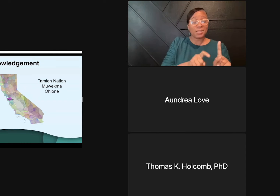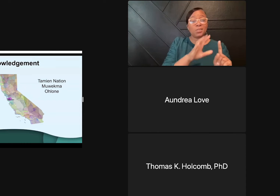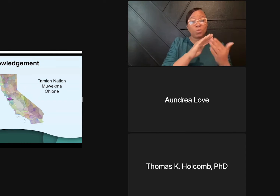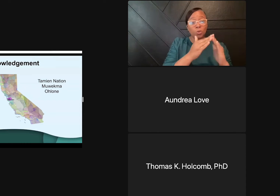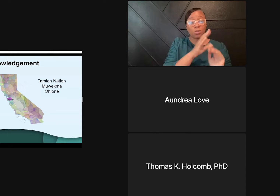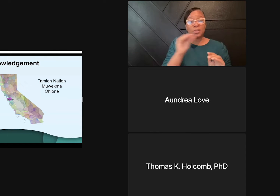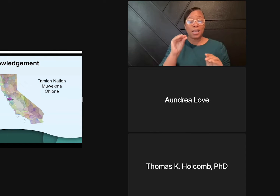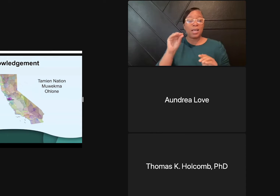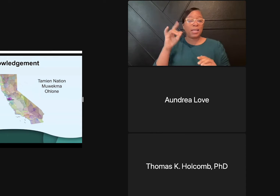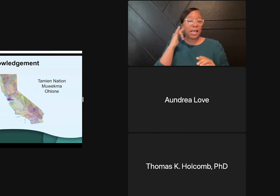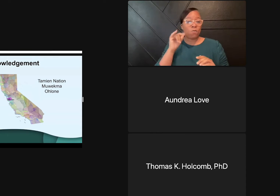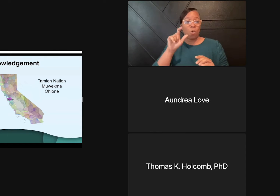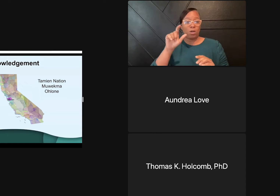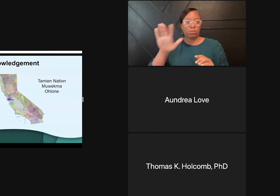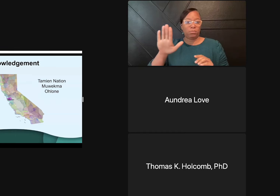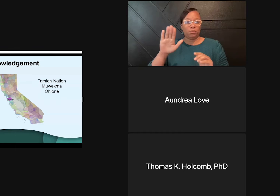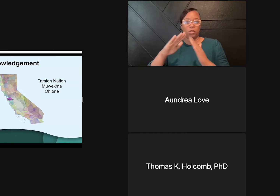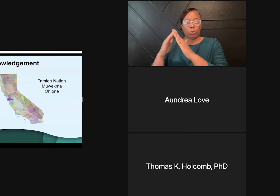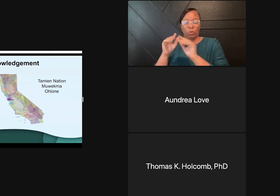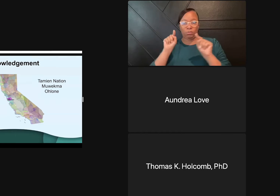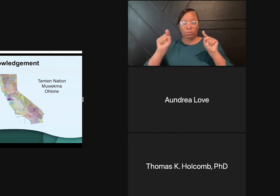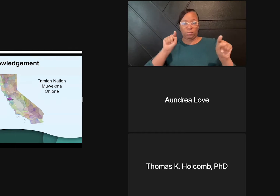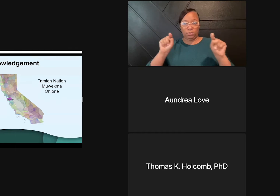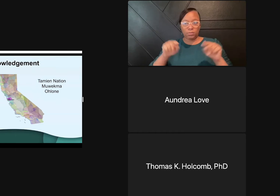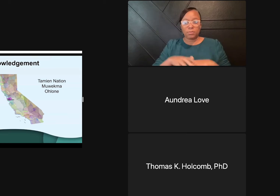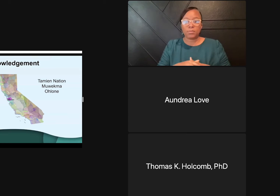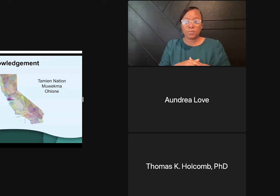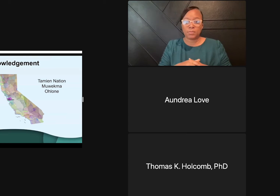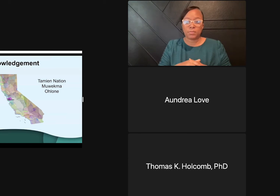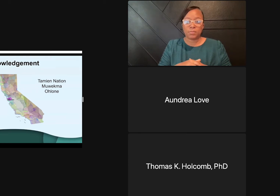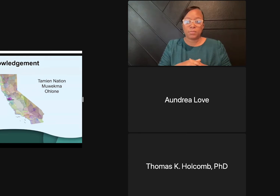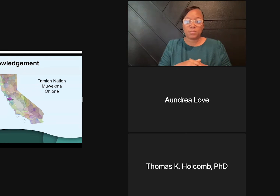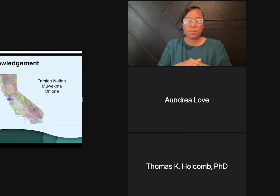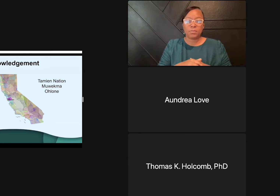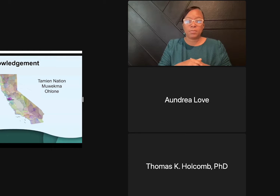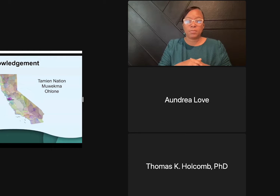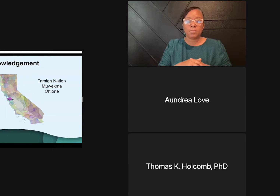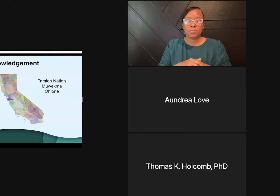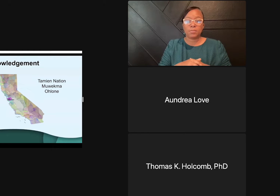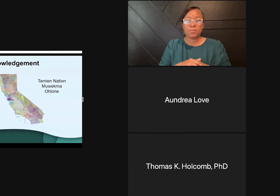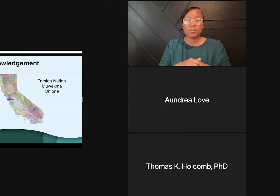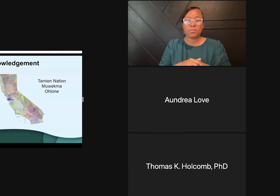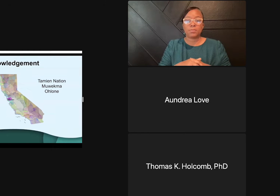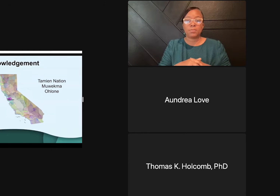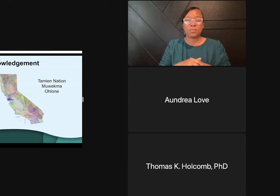So this slide shows the communities for both Texas and California that we inhabit